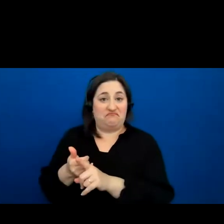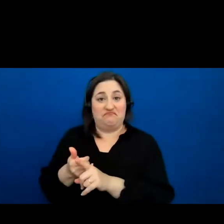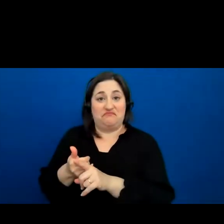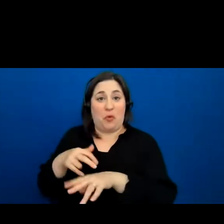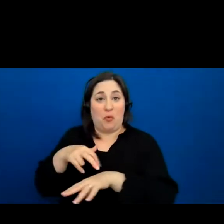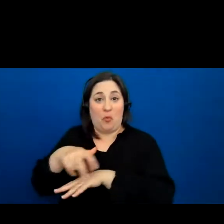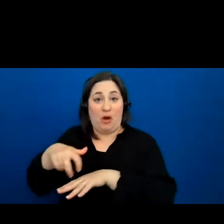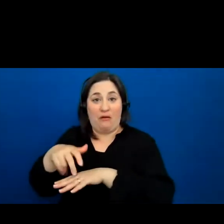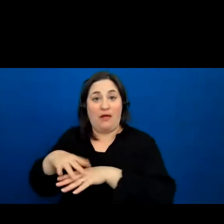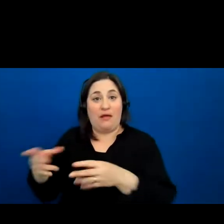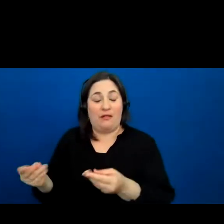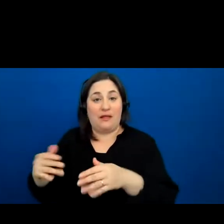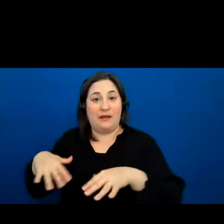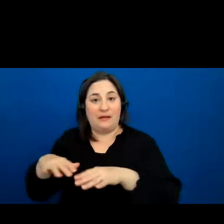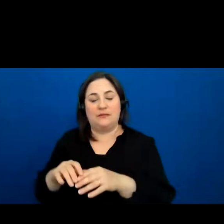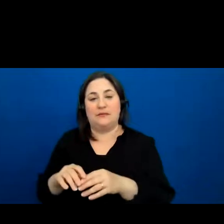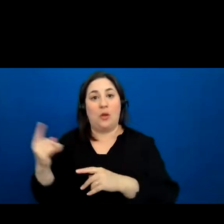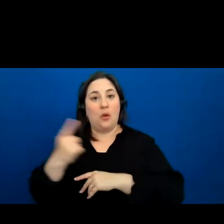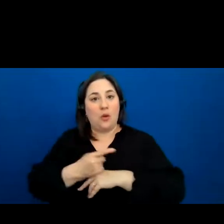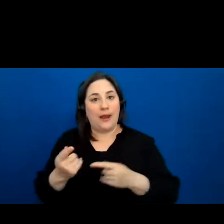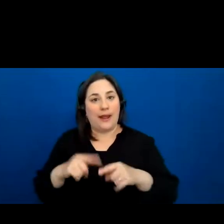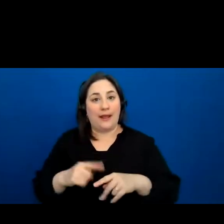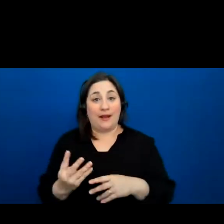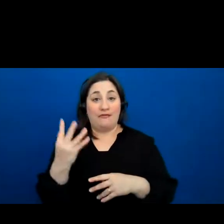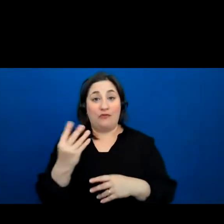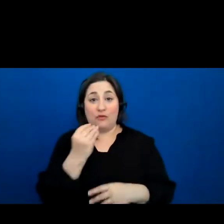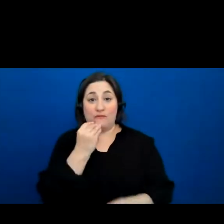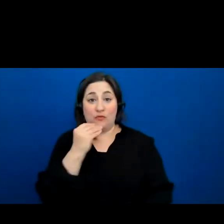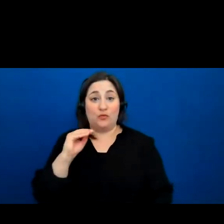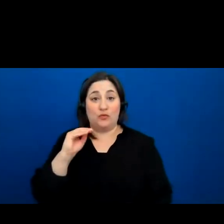One day there were four food Chiefs in the main four food Chiefs that